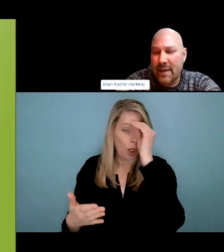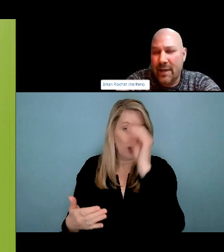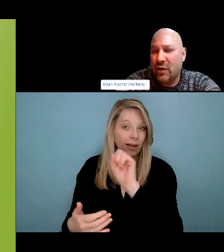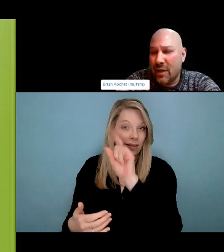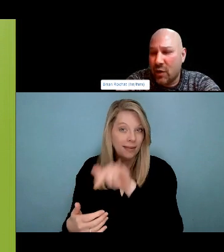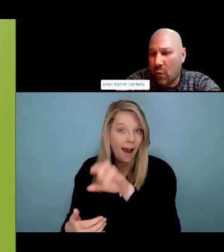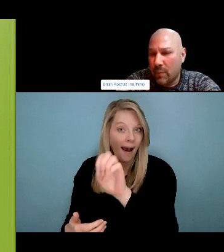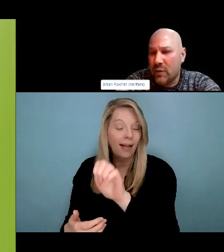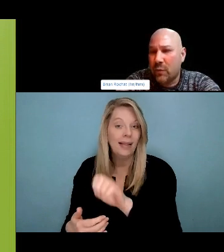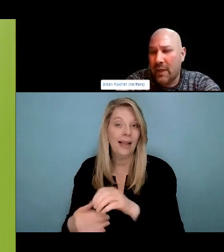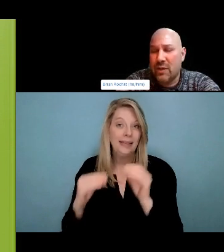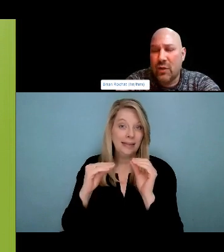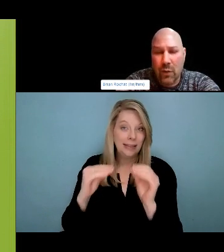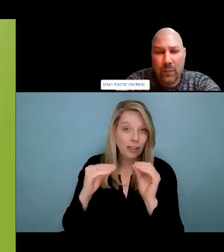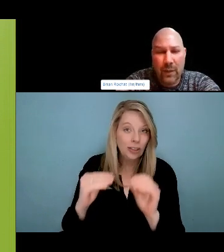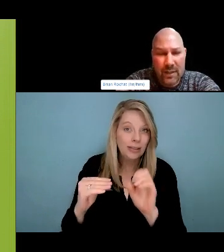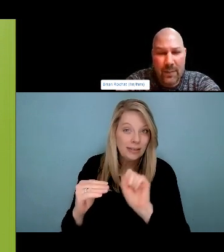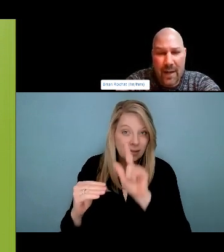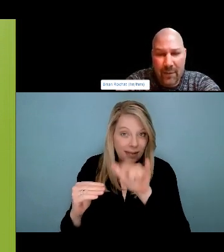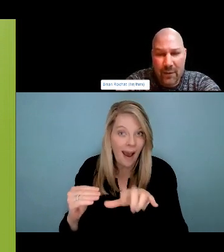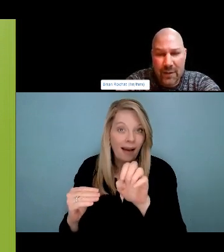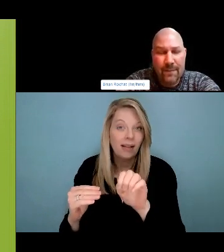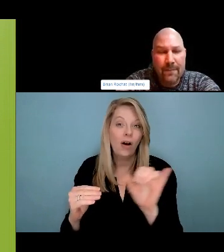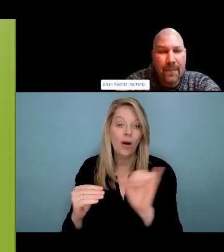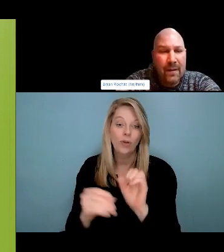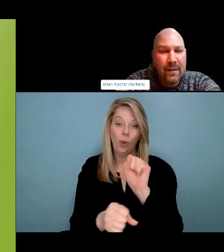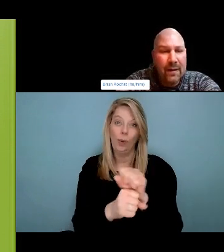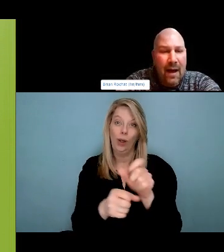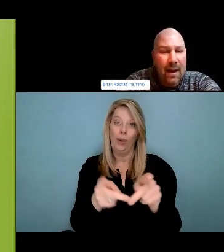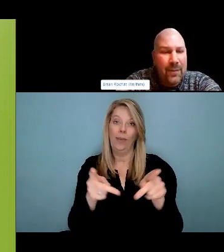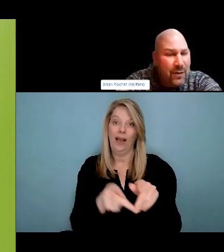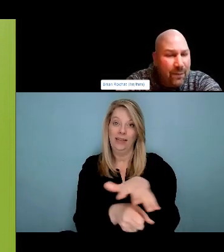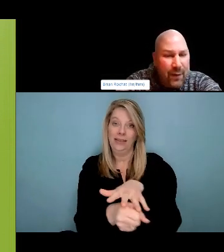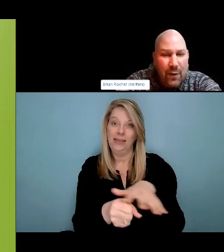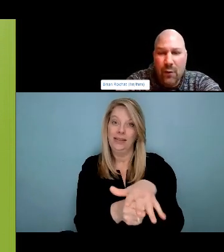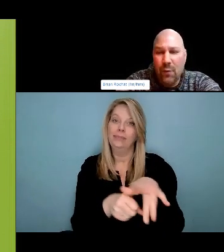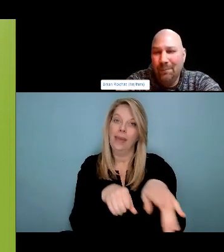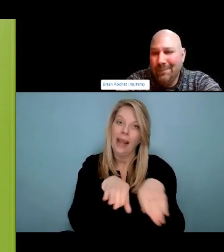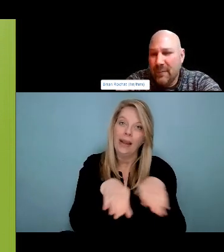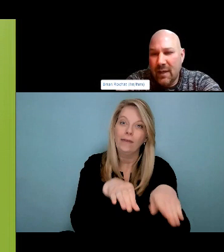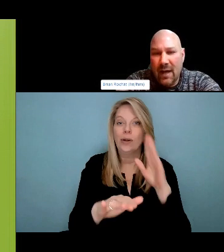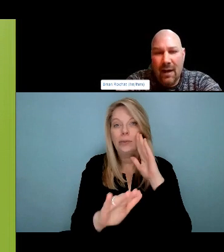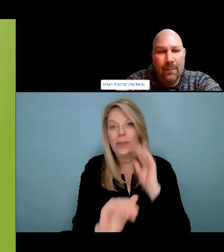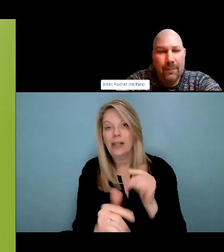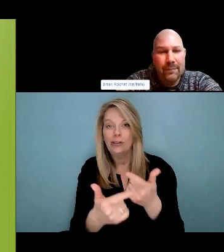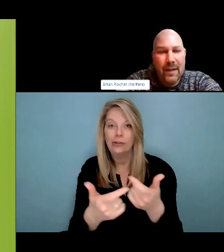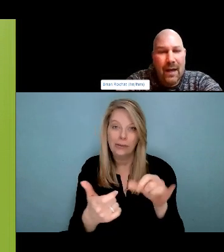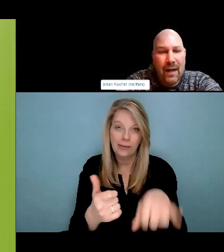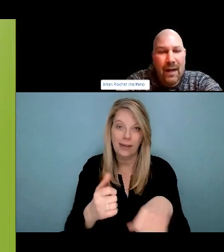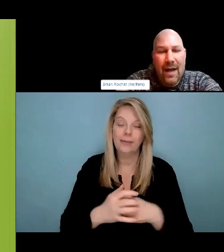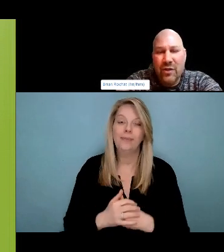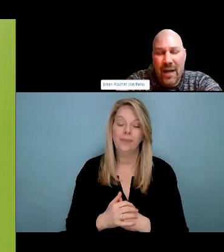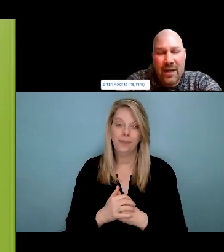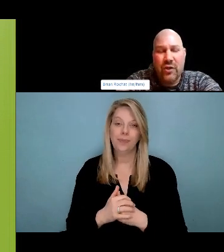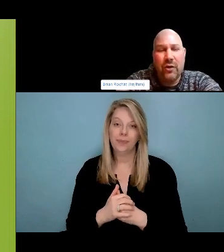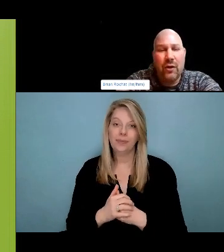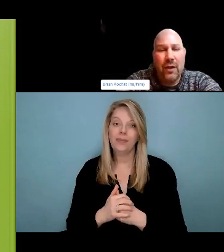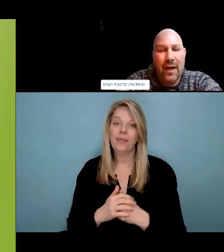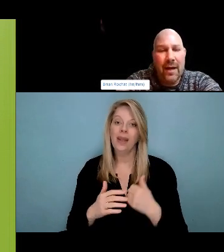who is just over 6 months old now. So these are a few of the folks who continue